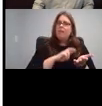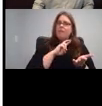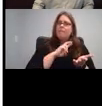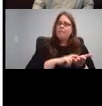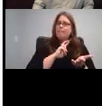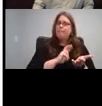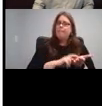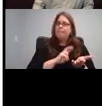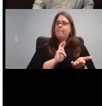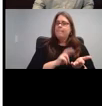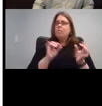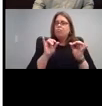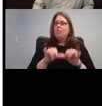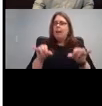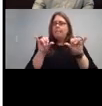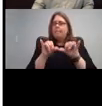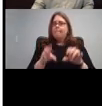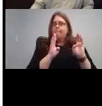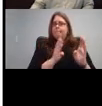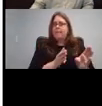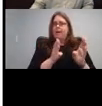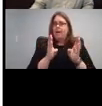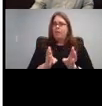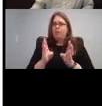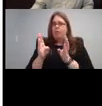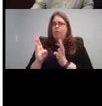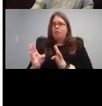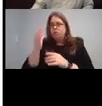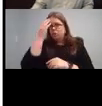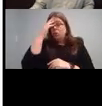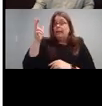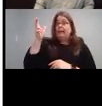So, you know how hearing if hearing children learn language,